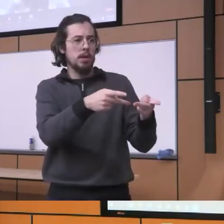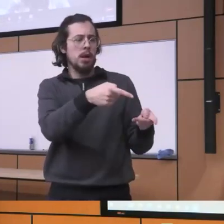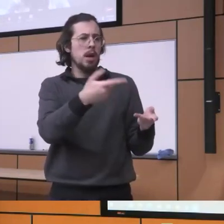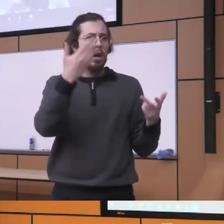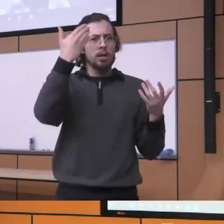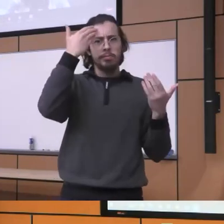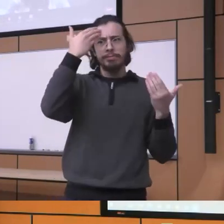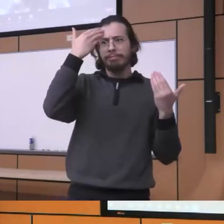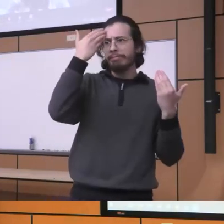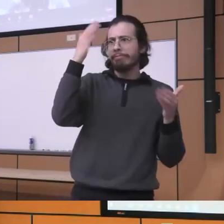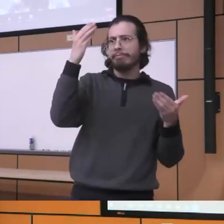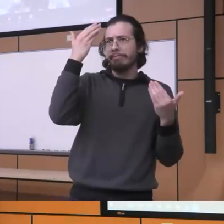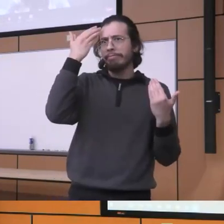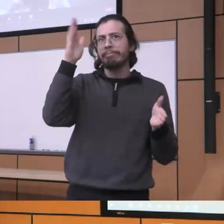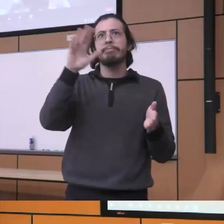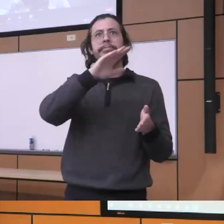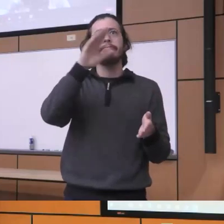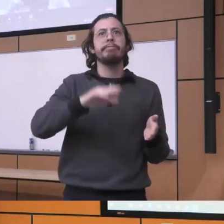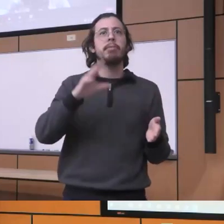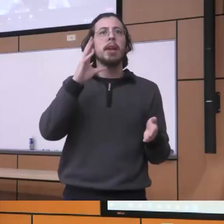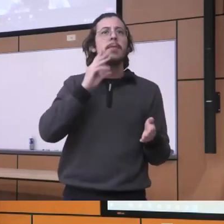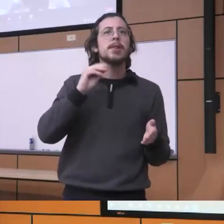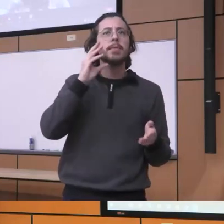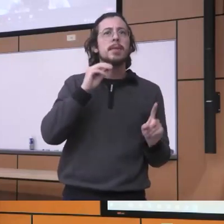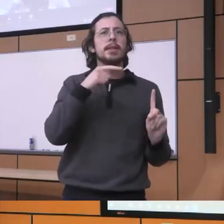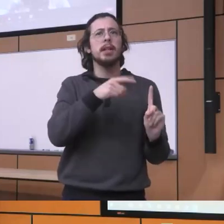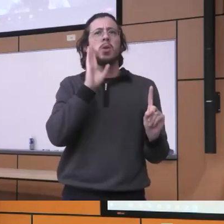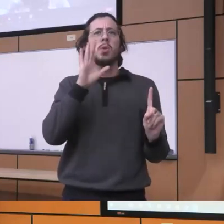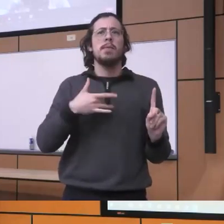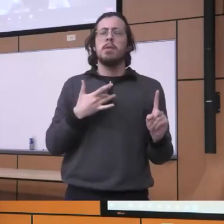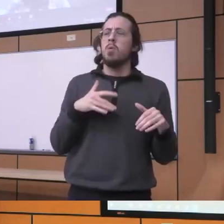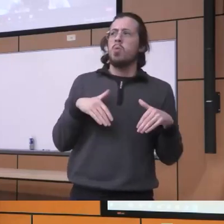it's the unfamiliar territory that they're gonna be really intimidated by it and I know that